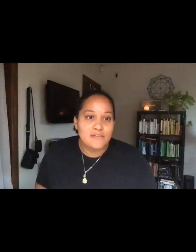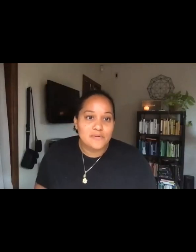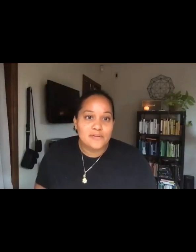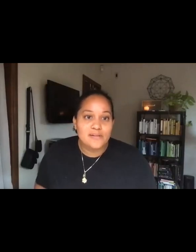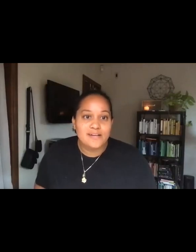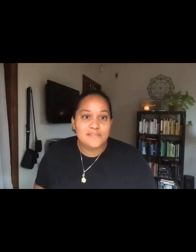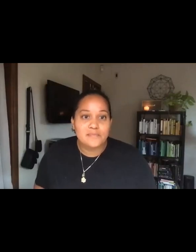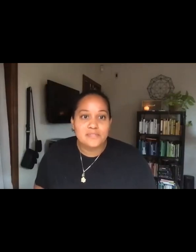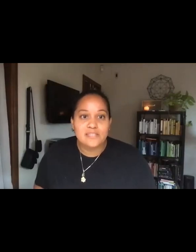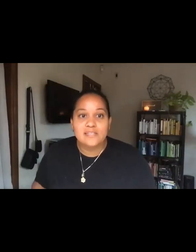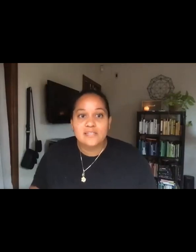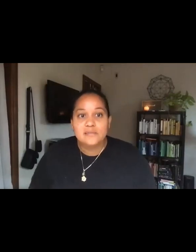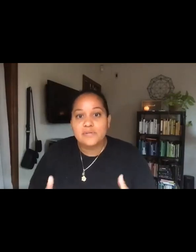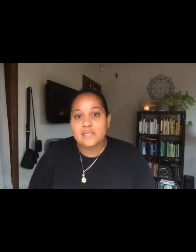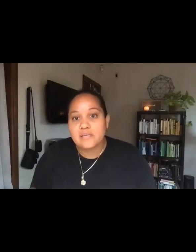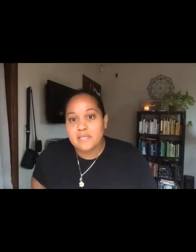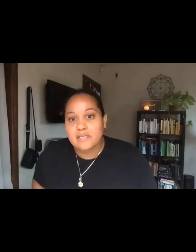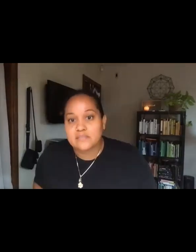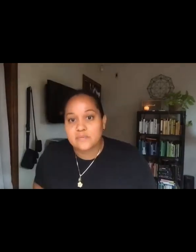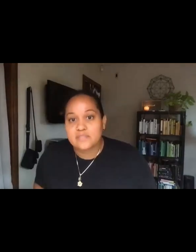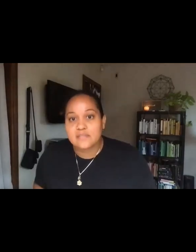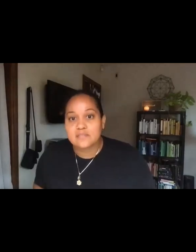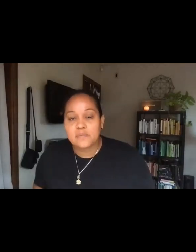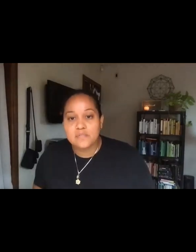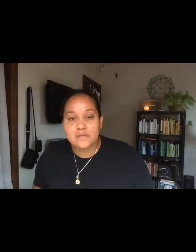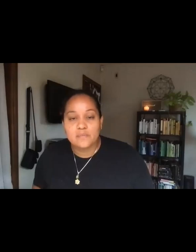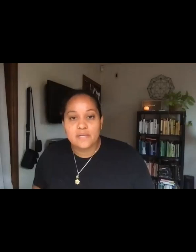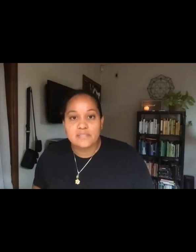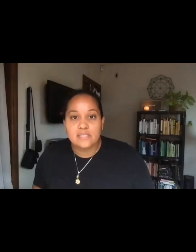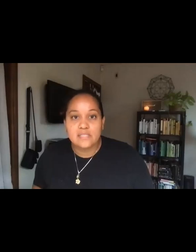for really bringing and making this course assessible, in all the ways needed.